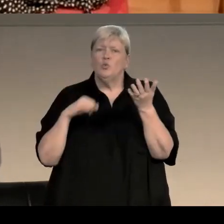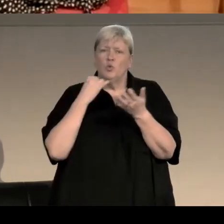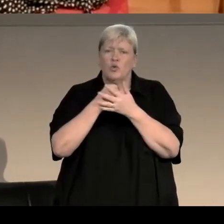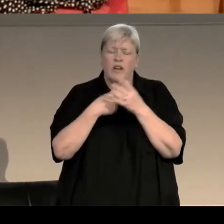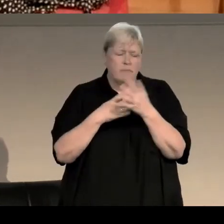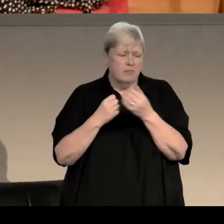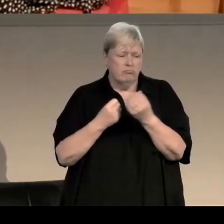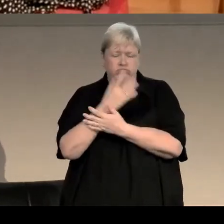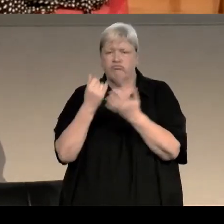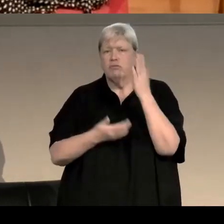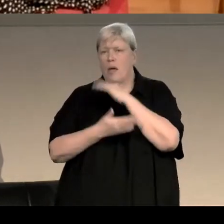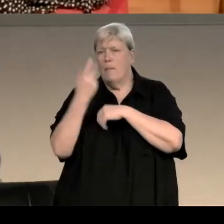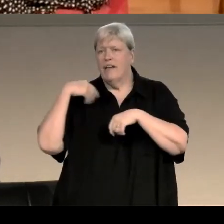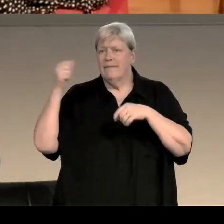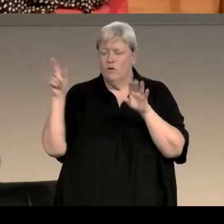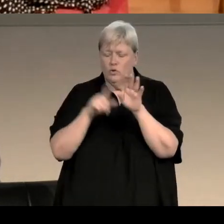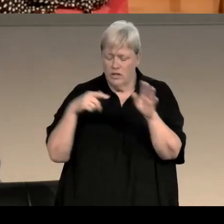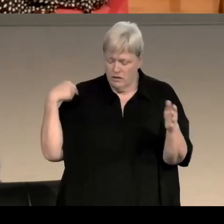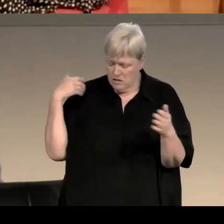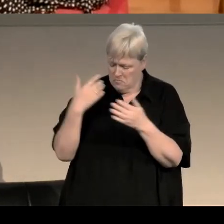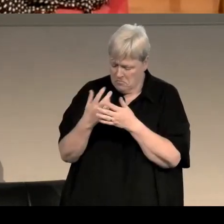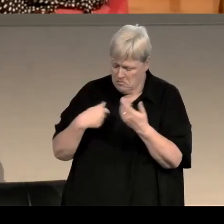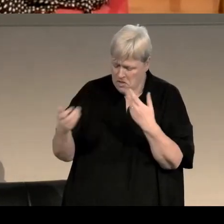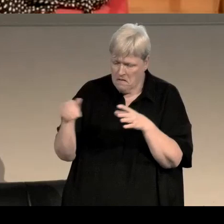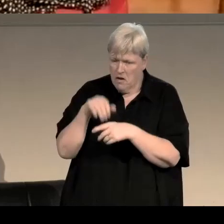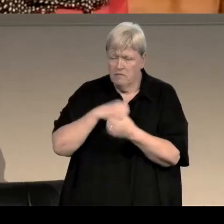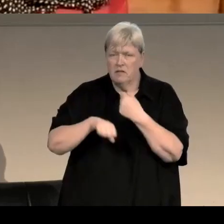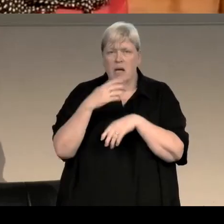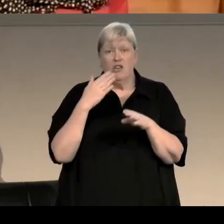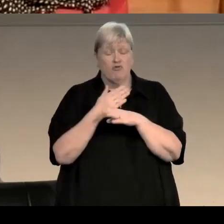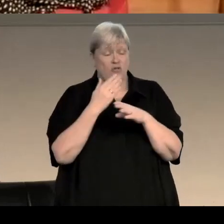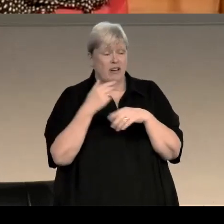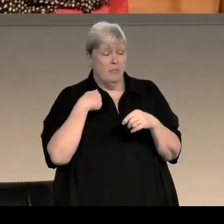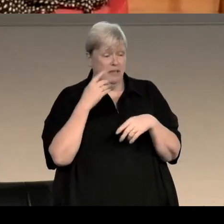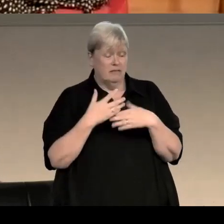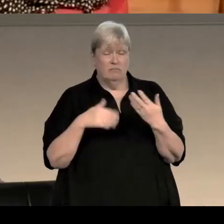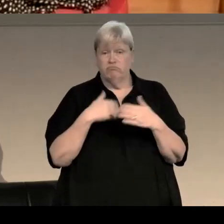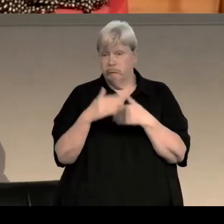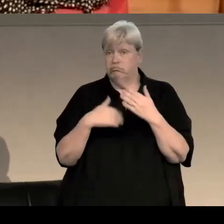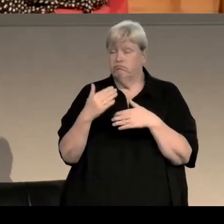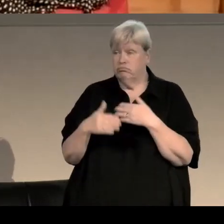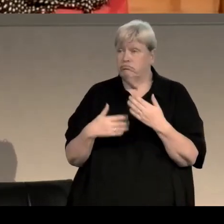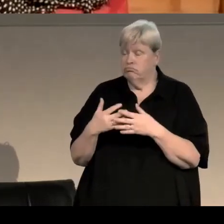Well, I think I've - it would be fair to say that my career has gone in lockstep with modern forensics